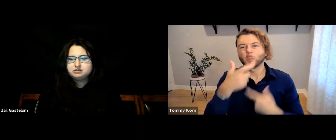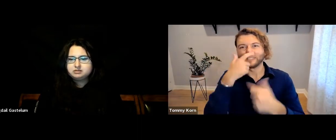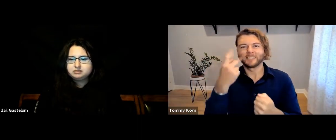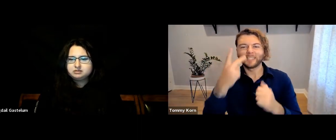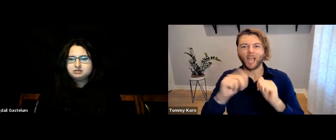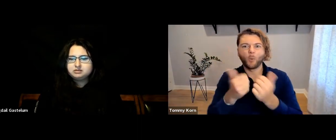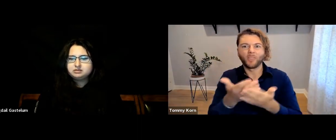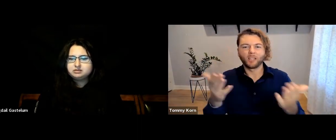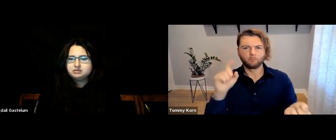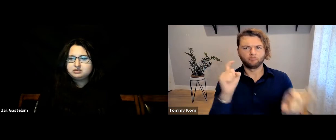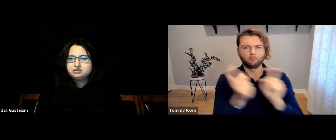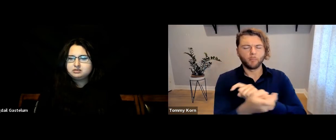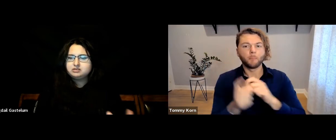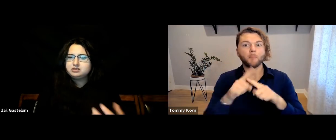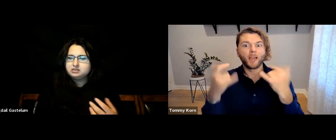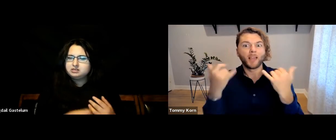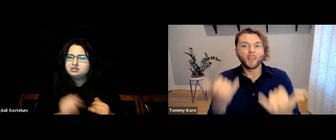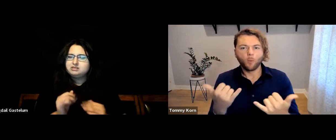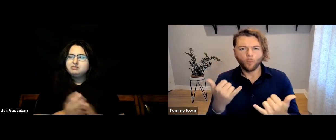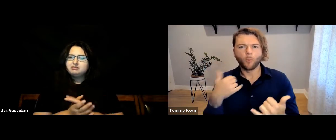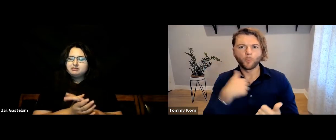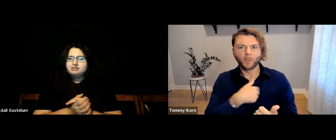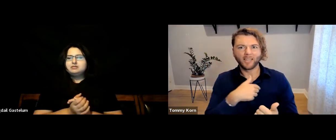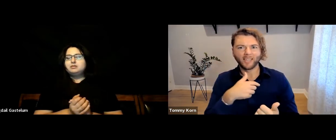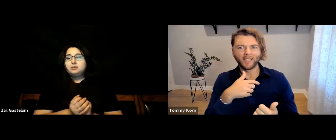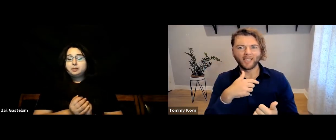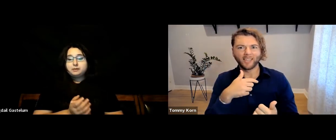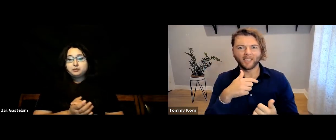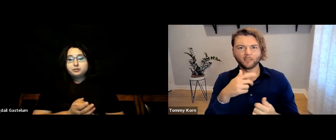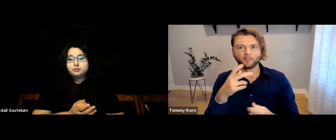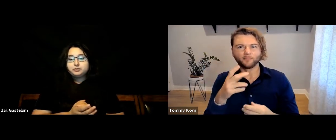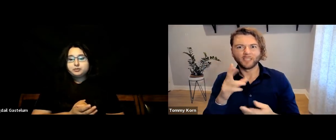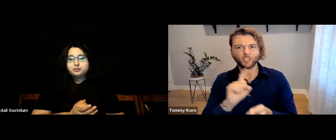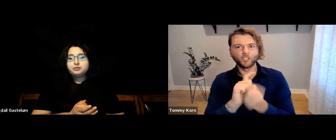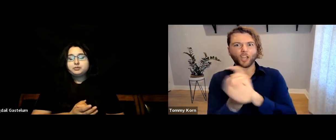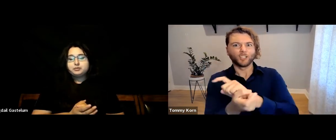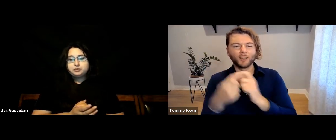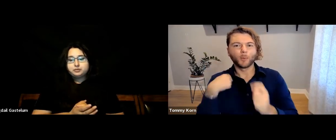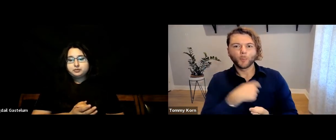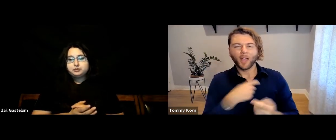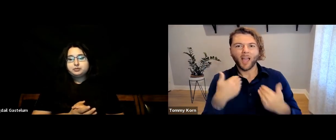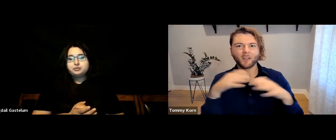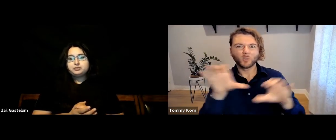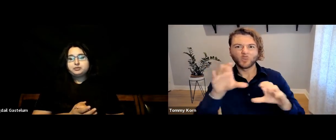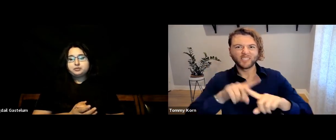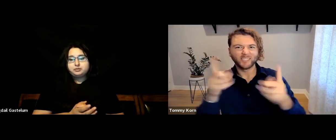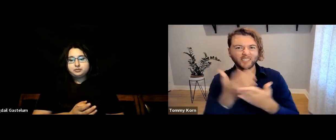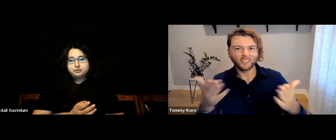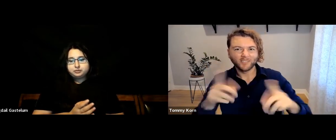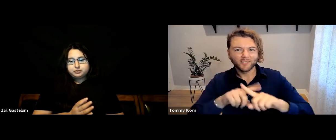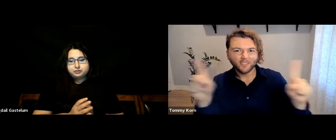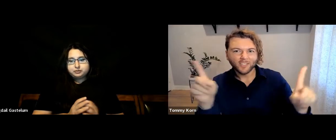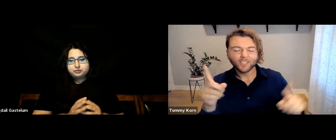It was fascinating to see how it all changed and how we adjusted and did things differently.